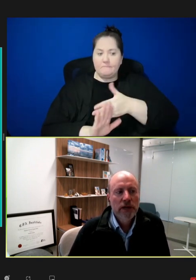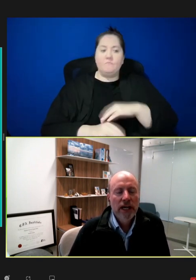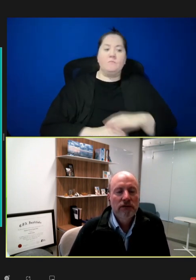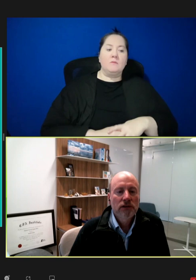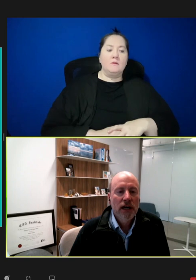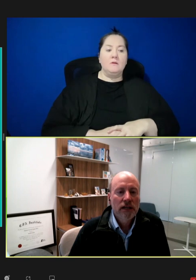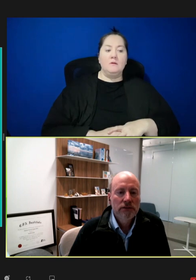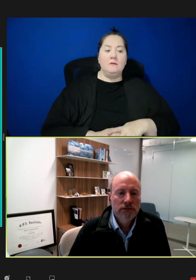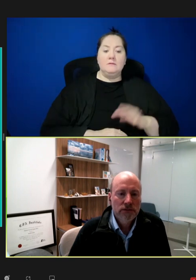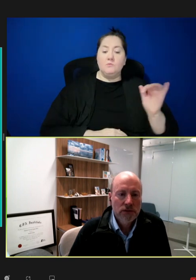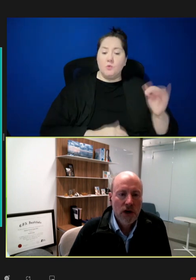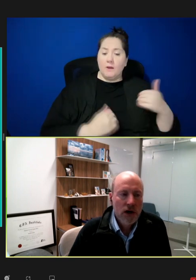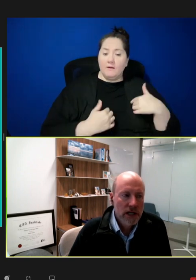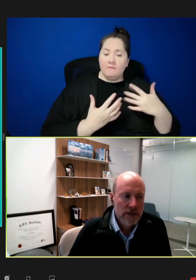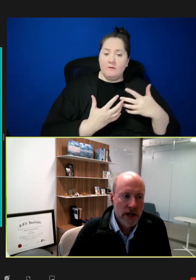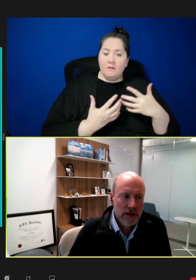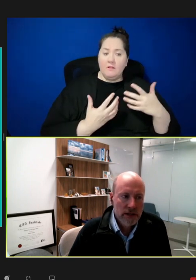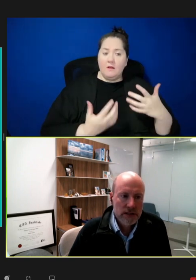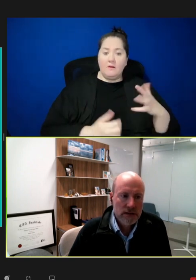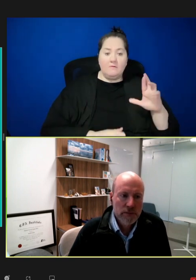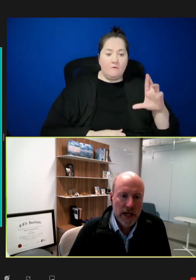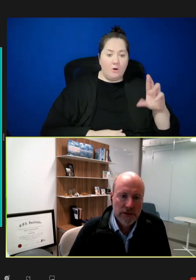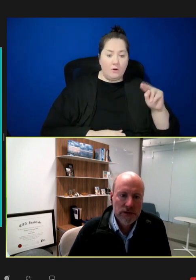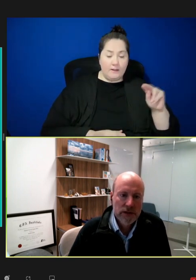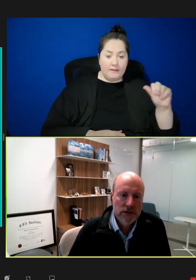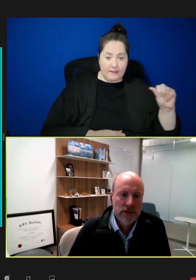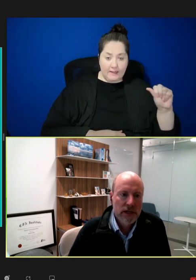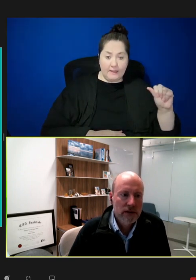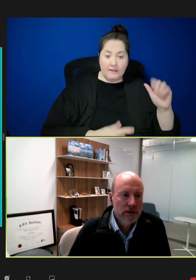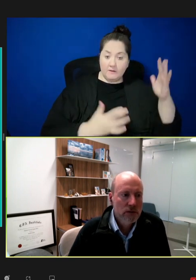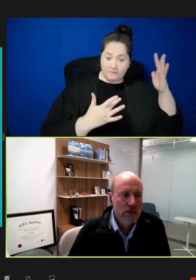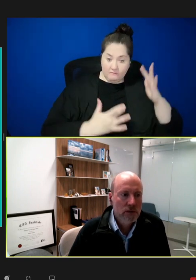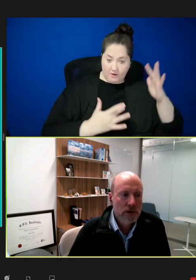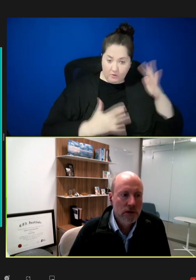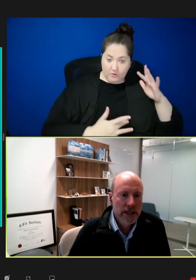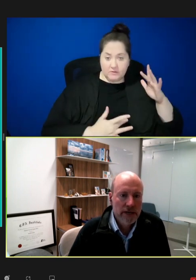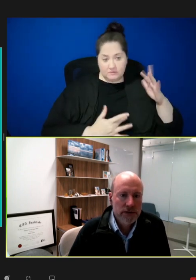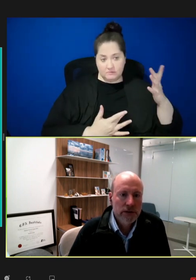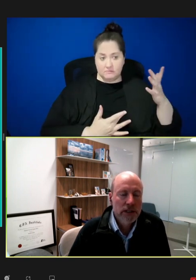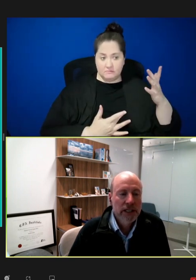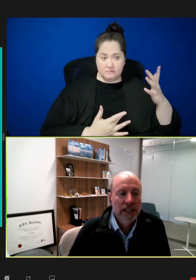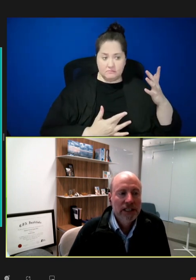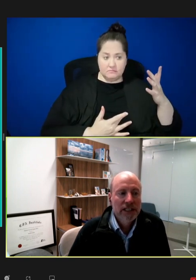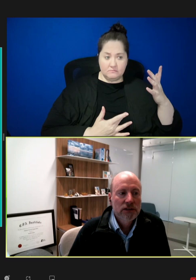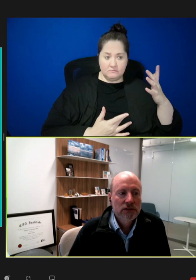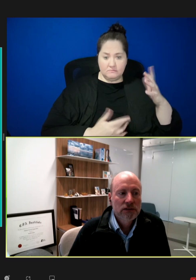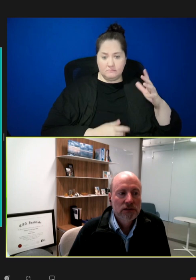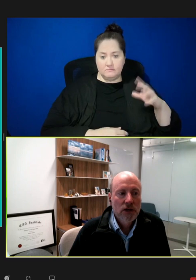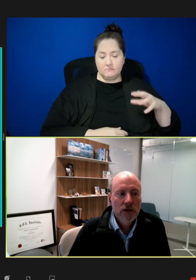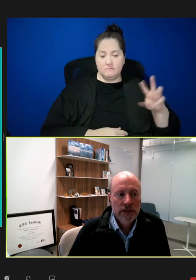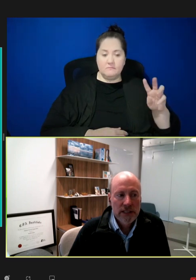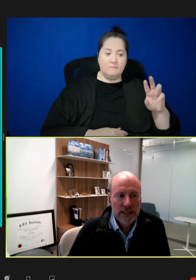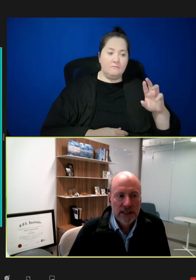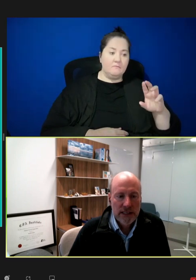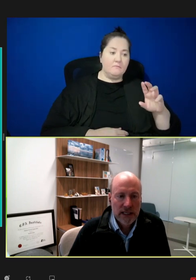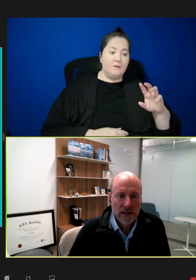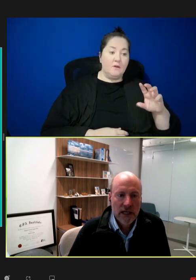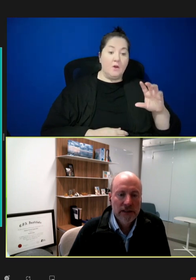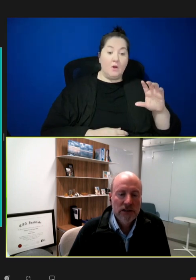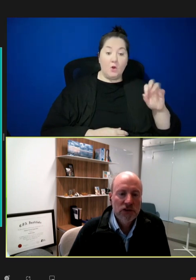we have a lot of RNA virus pathogens that we're going after. COVID is that second line there. So,